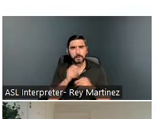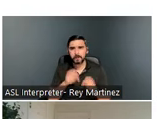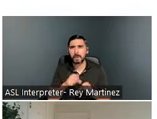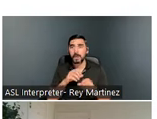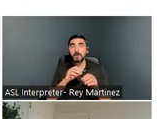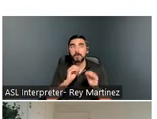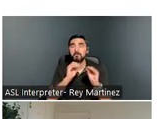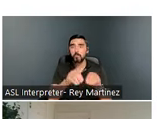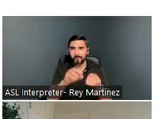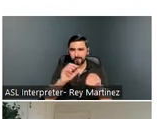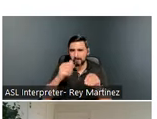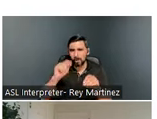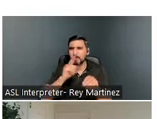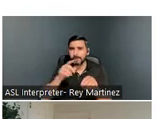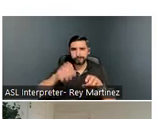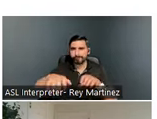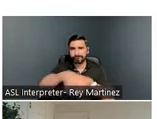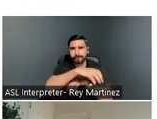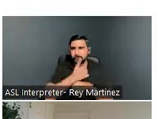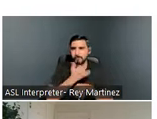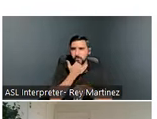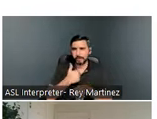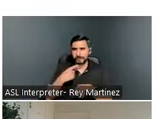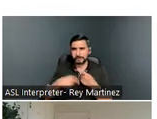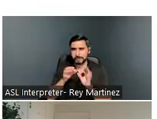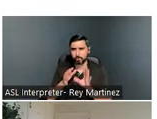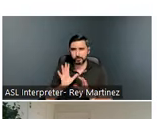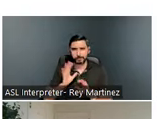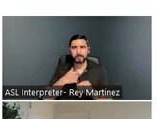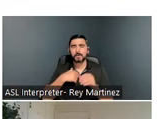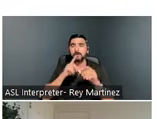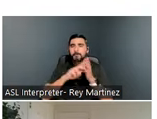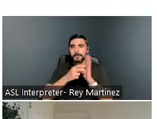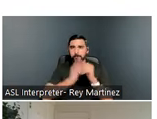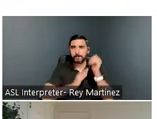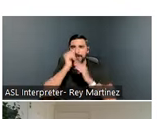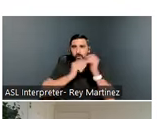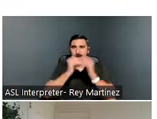apartment, right? And they can come in and out as they wish and never engage in our services,